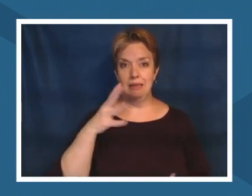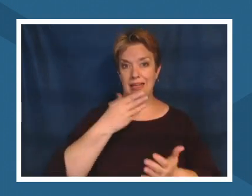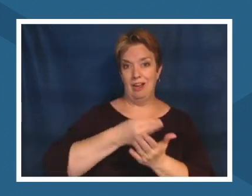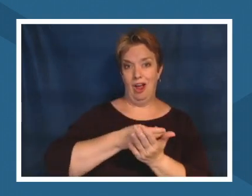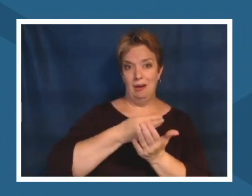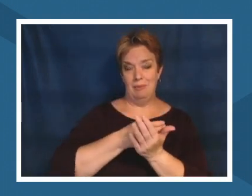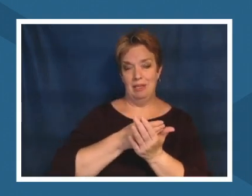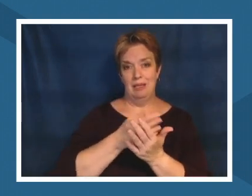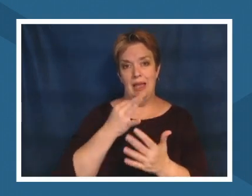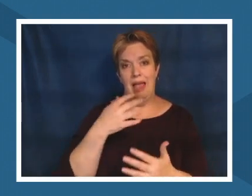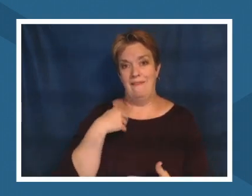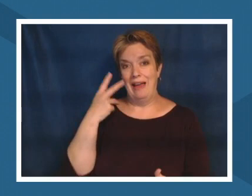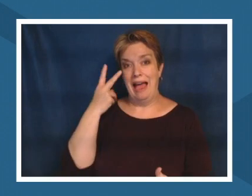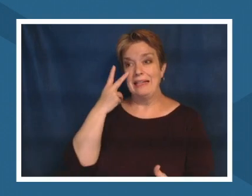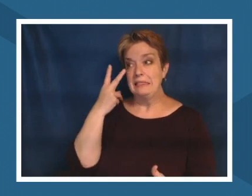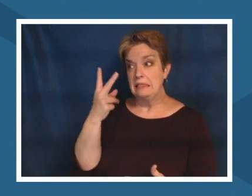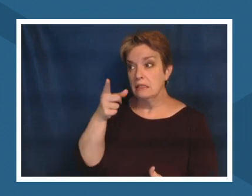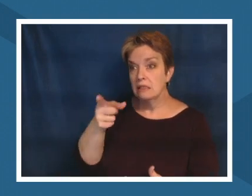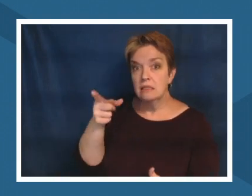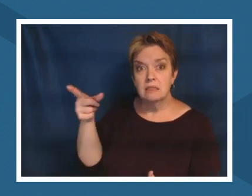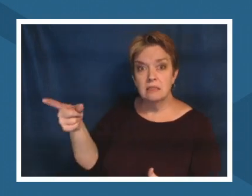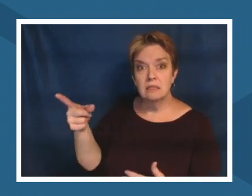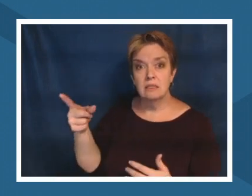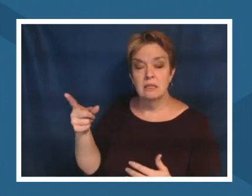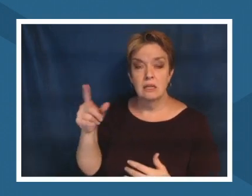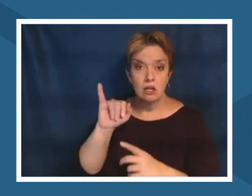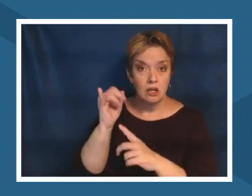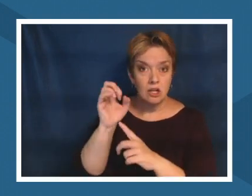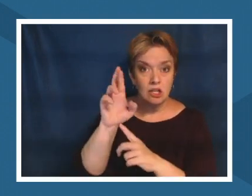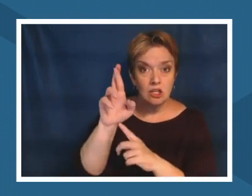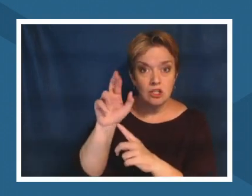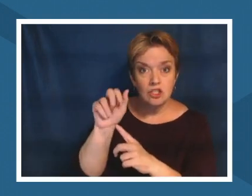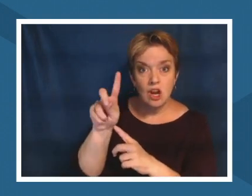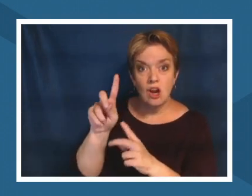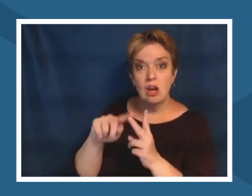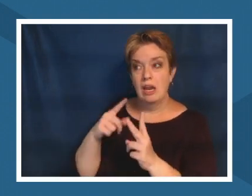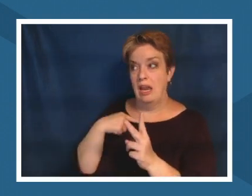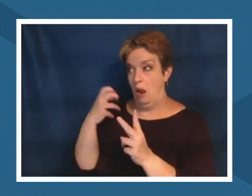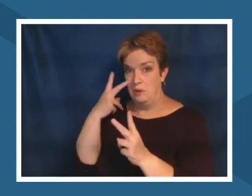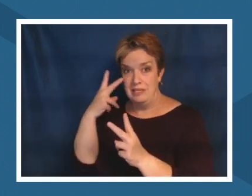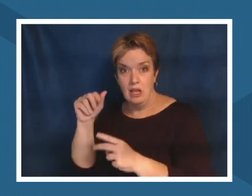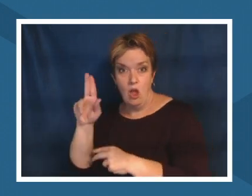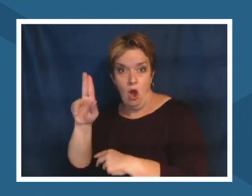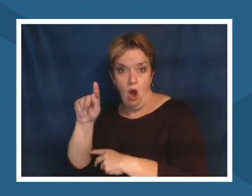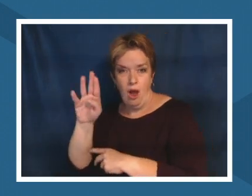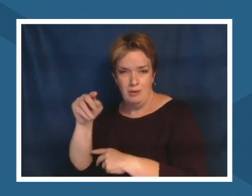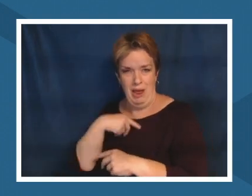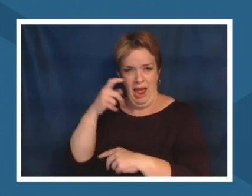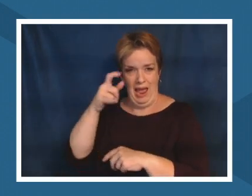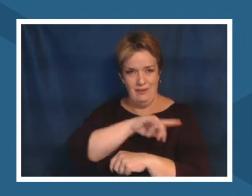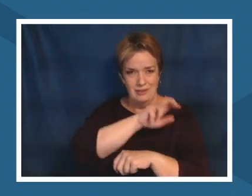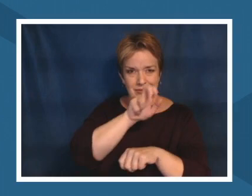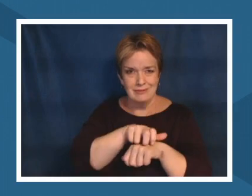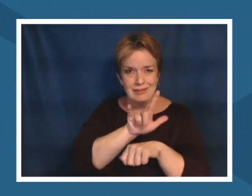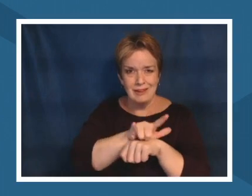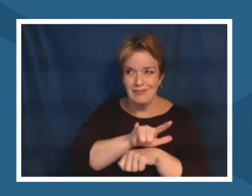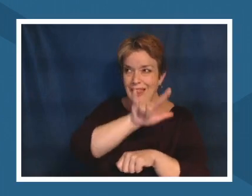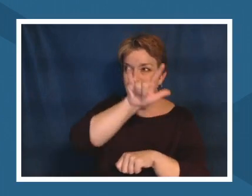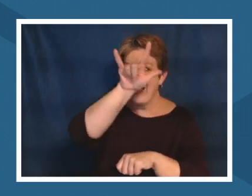like i have to fly on an airplane and i have to use so much carbon i have to put